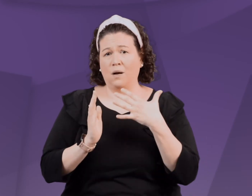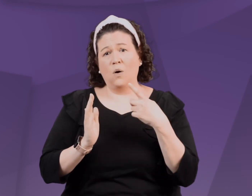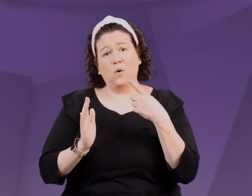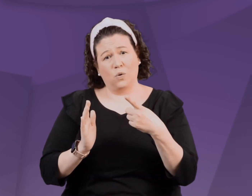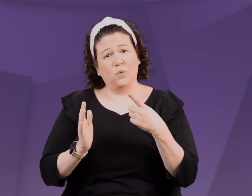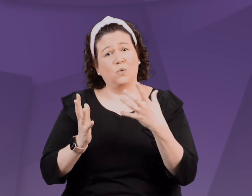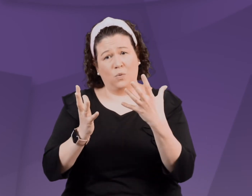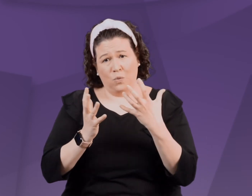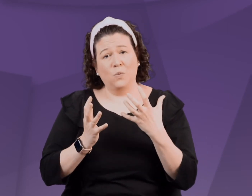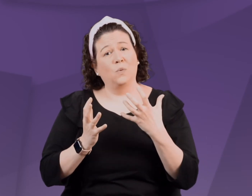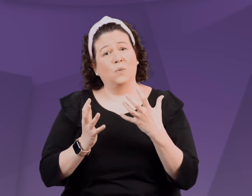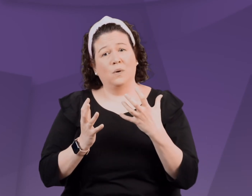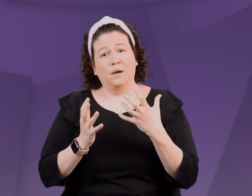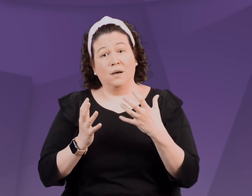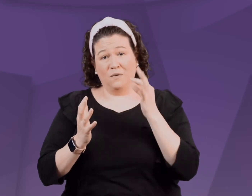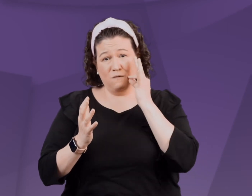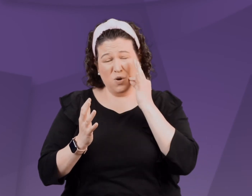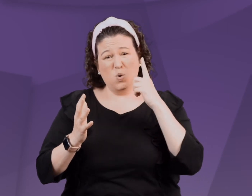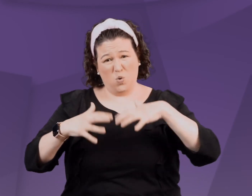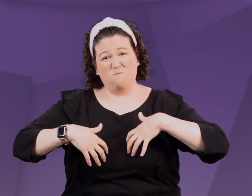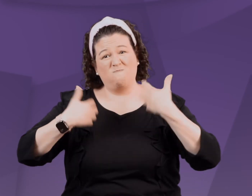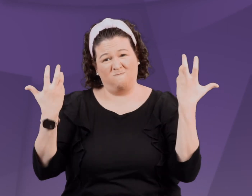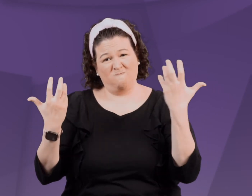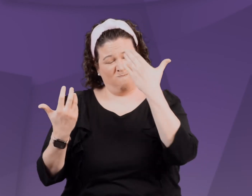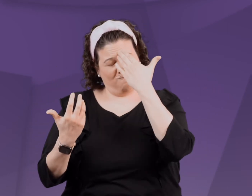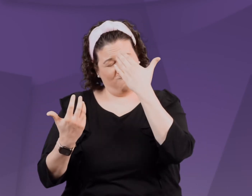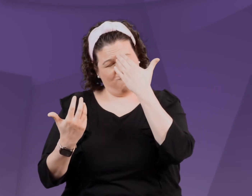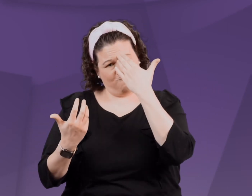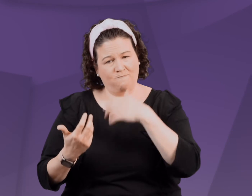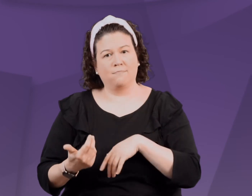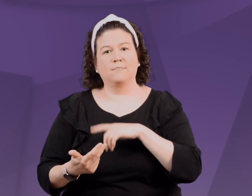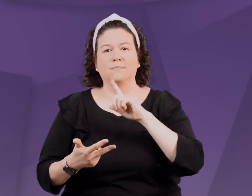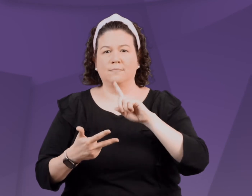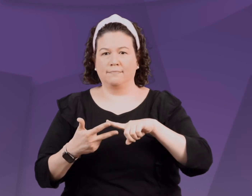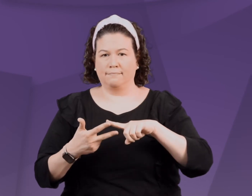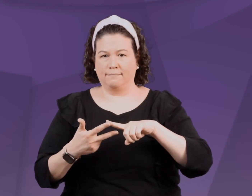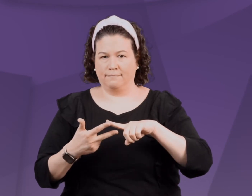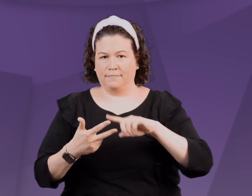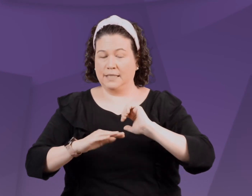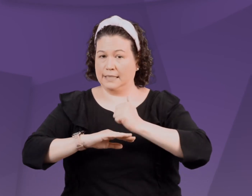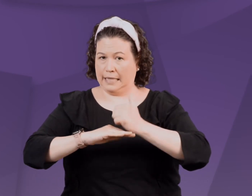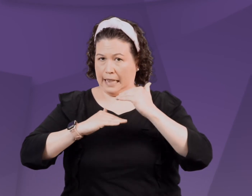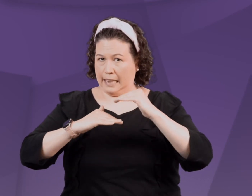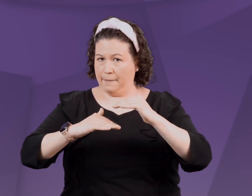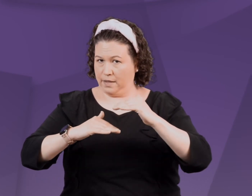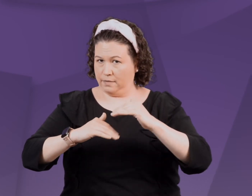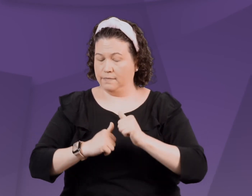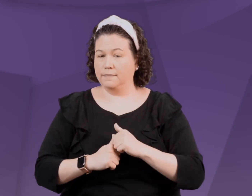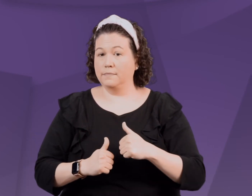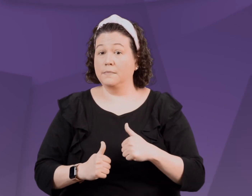I acknowledged her feelings by saying, Annie, I know you're angry because you want more fruit.